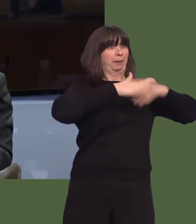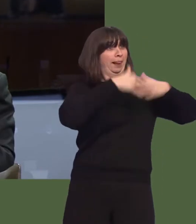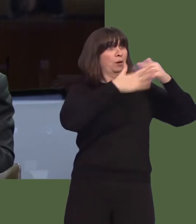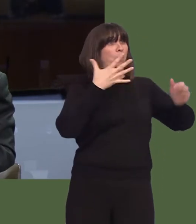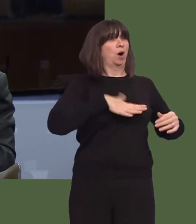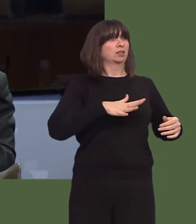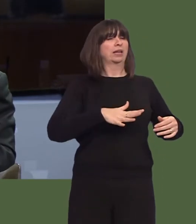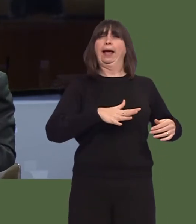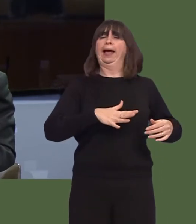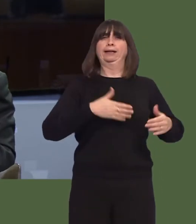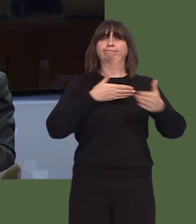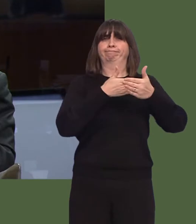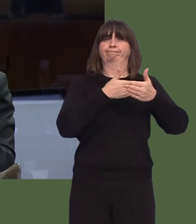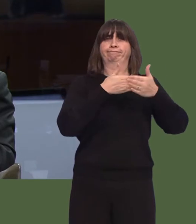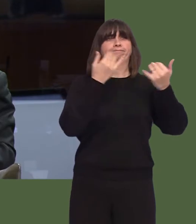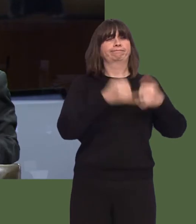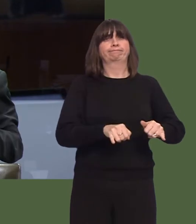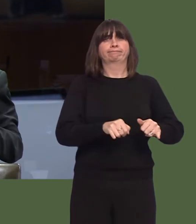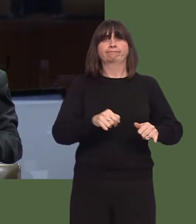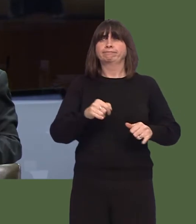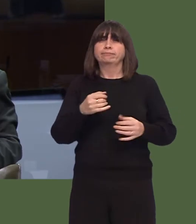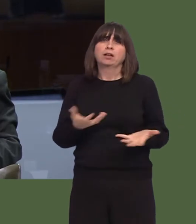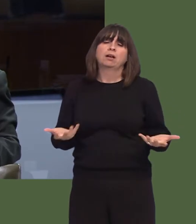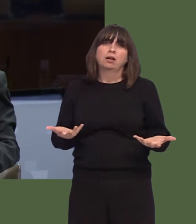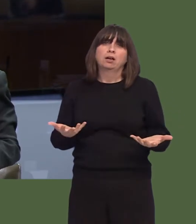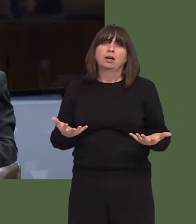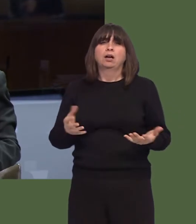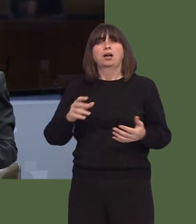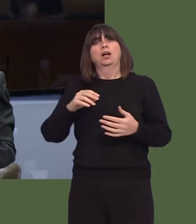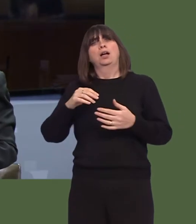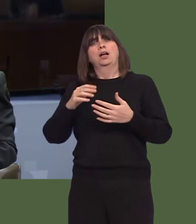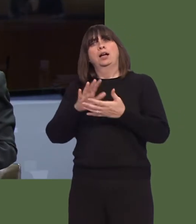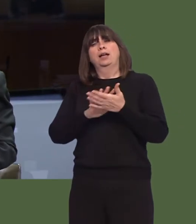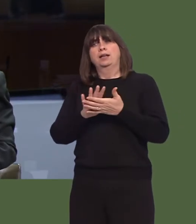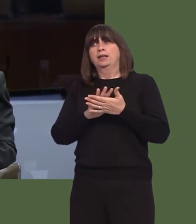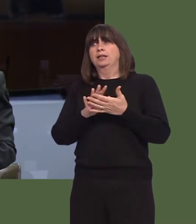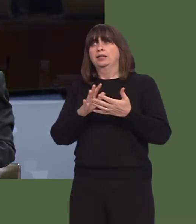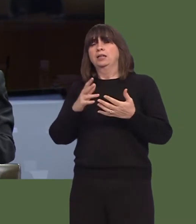fantastic gateway Wales project. Now, the concern in the town about this decision has not diminished over the new year.